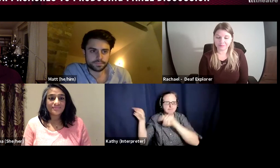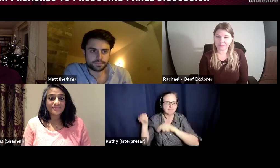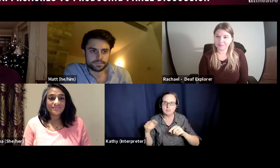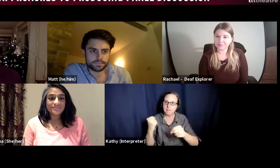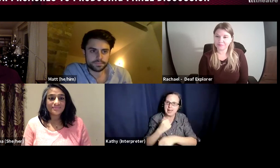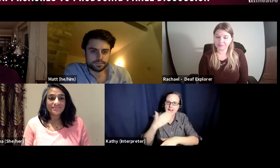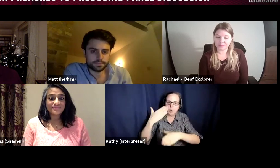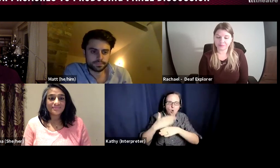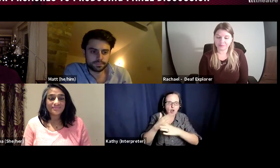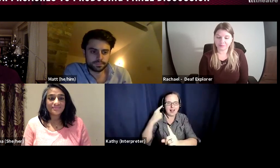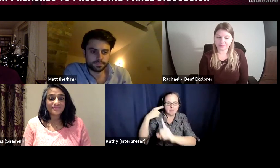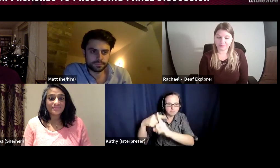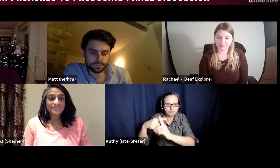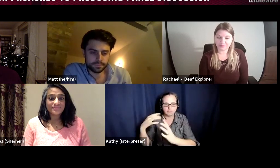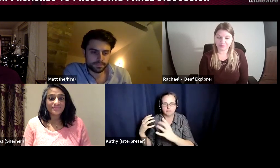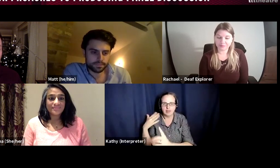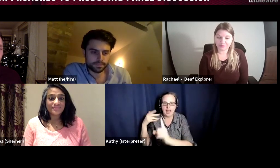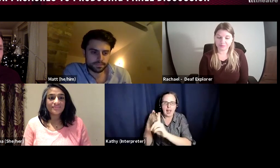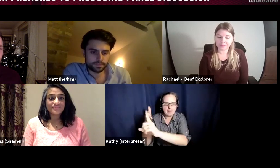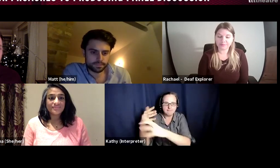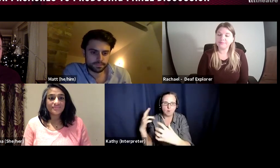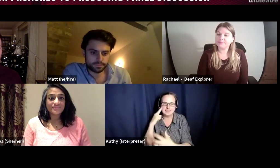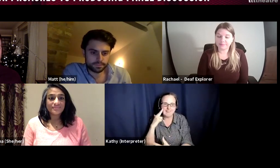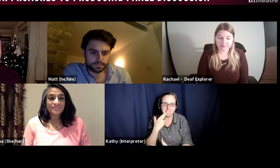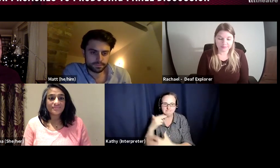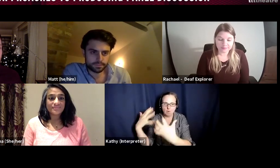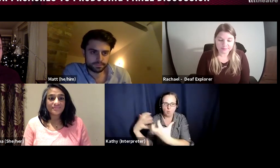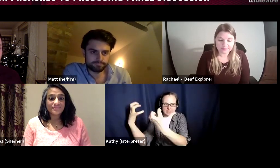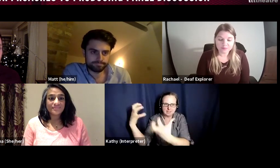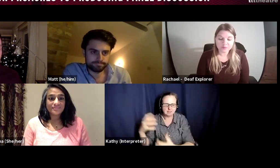upon what we've learnt from producing shows for a deaf audience or have a deaf focus.